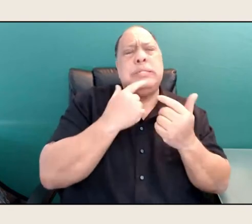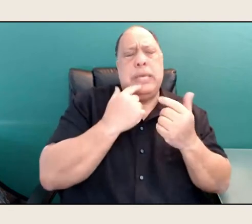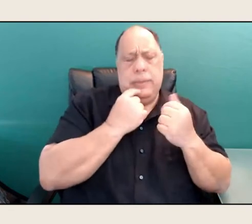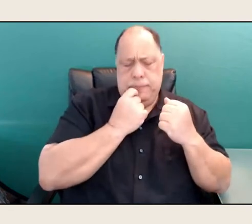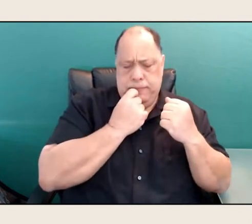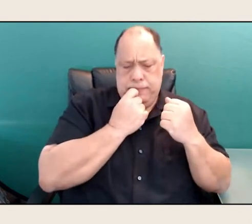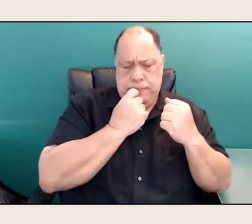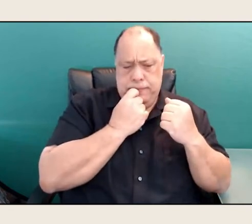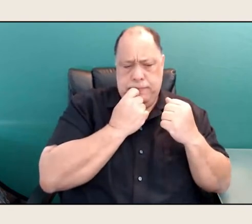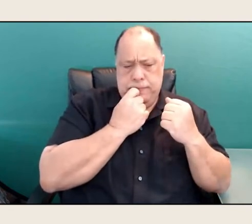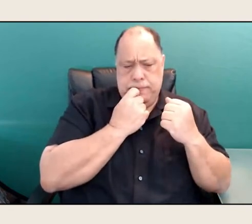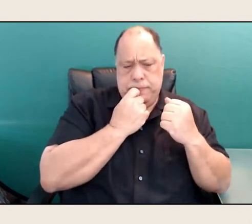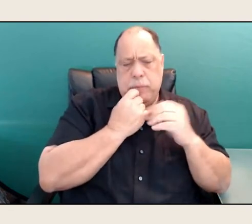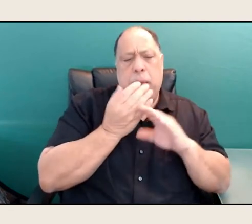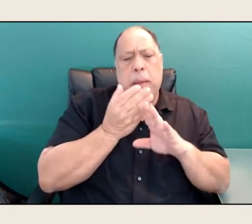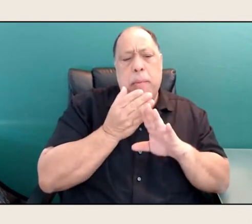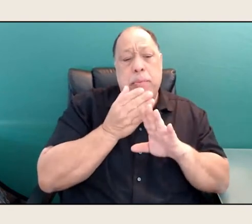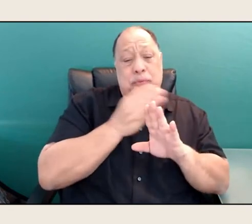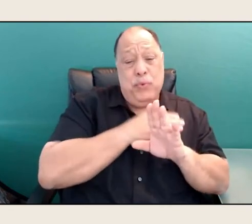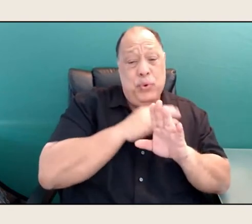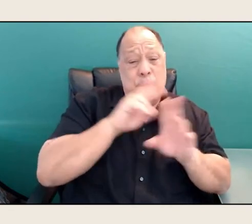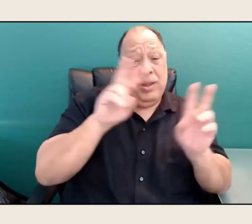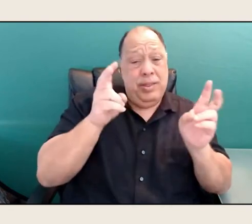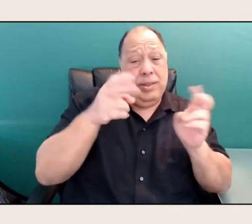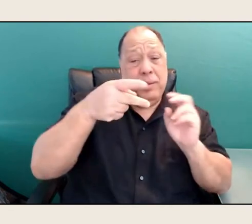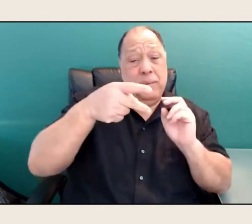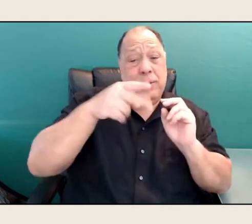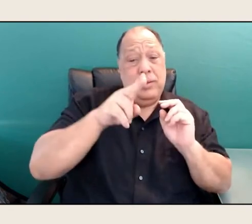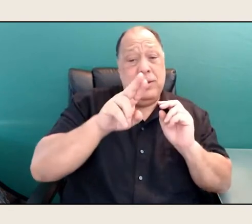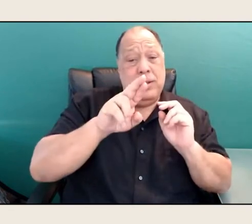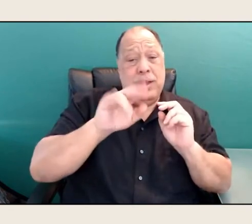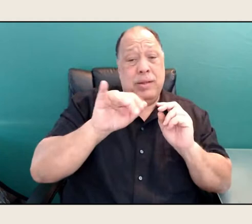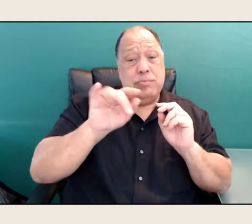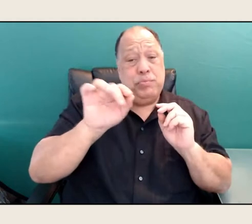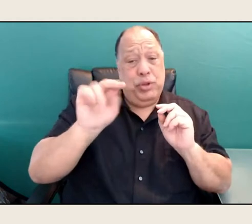Before the Puritans? I don't know. Were innate feminists.